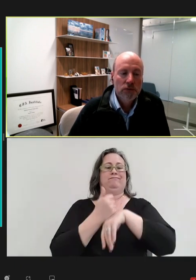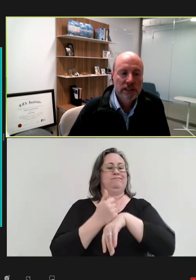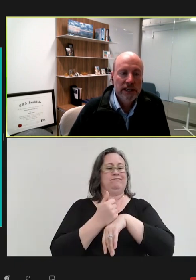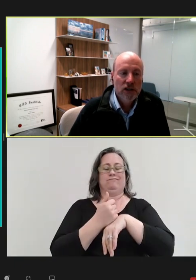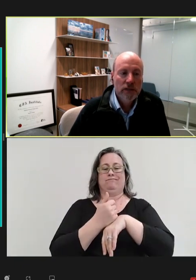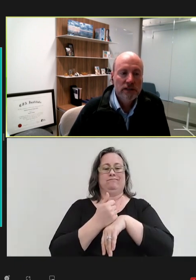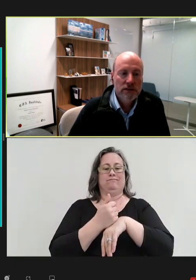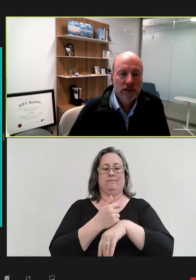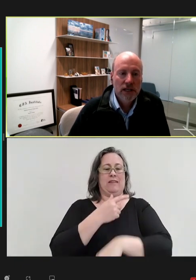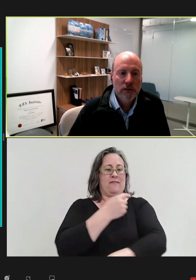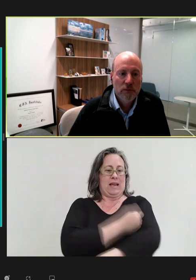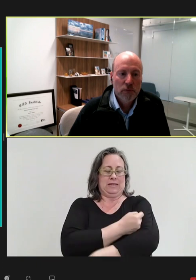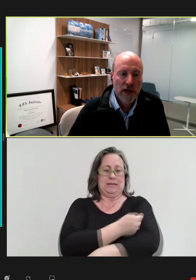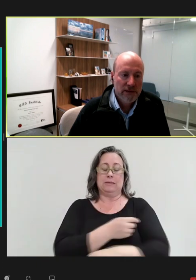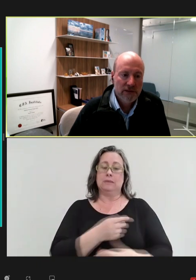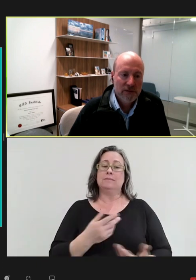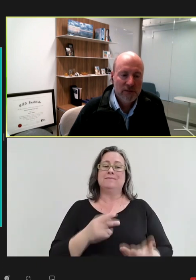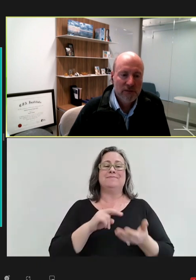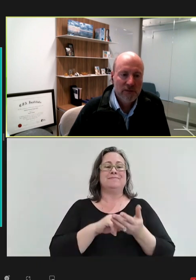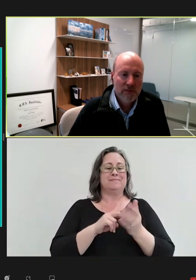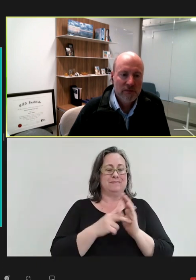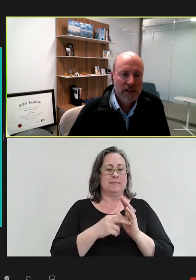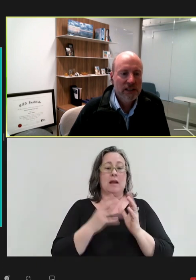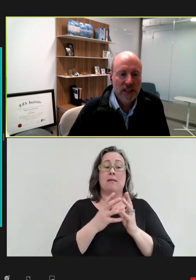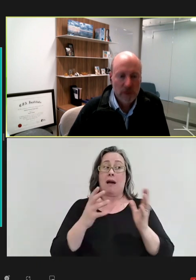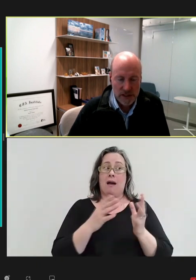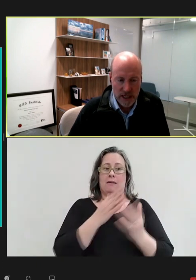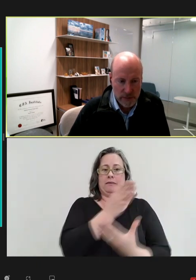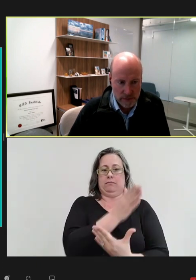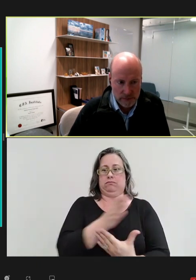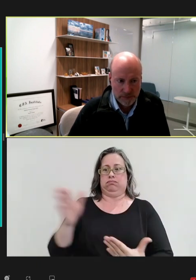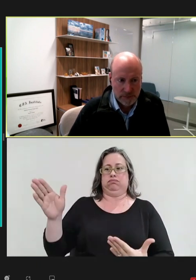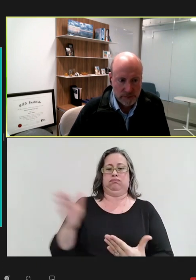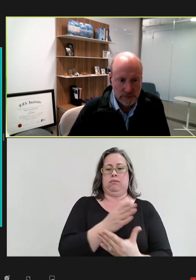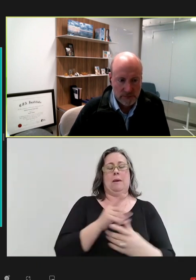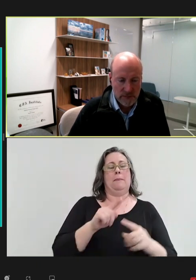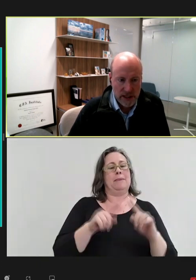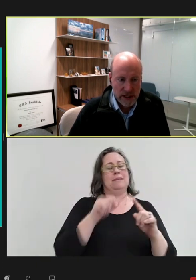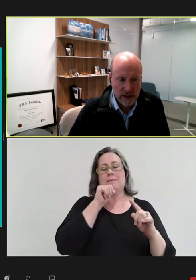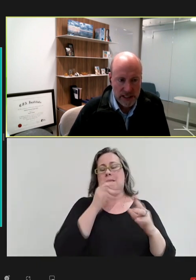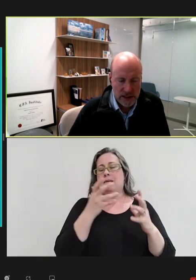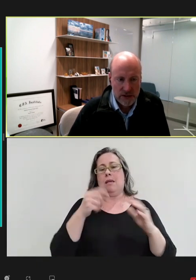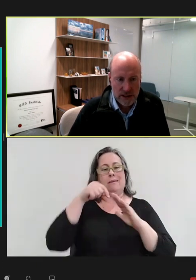the take-home is there's a lot of breadth, but not that much depth. And on the next two slides,